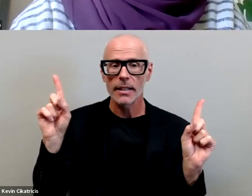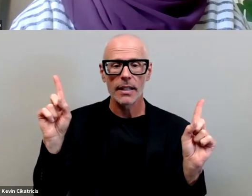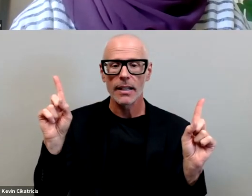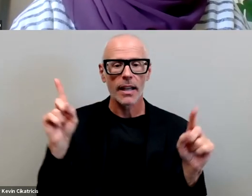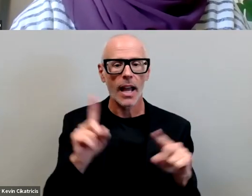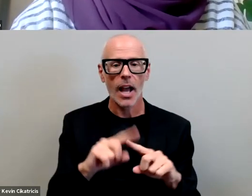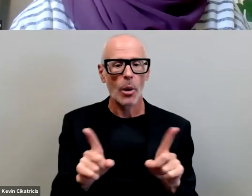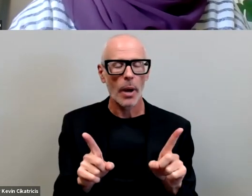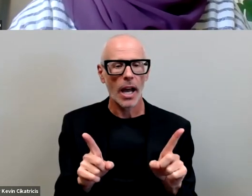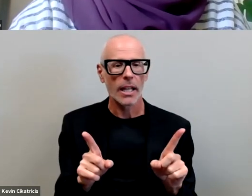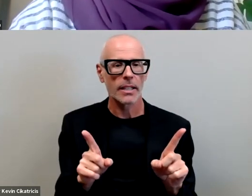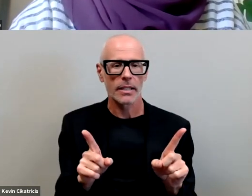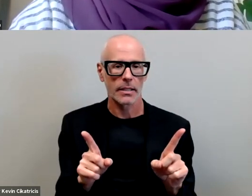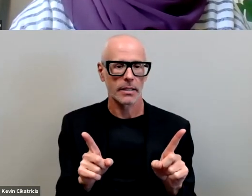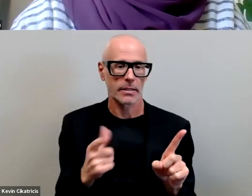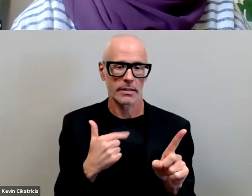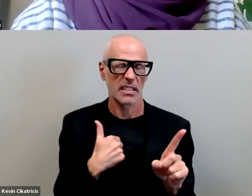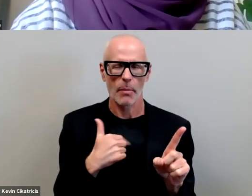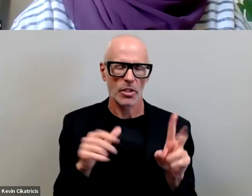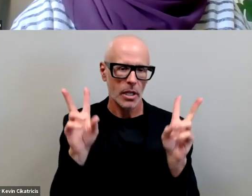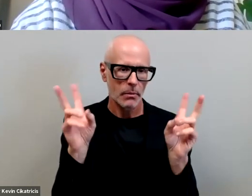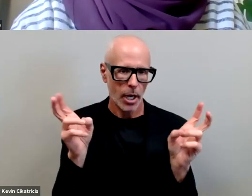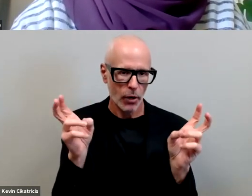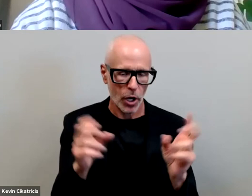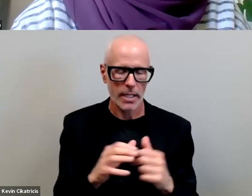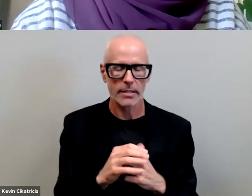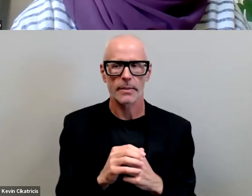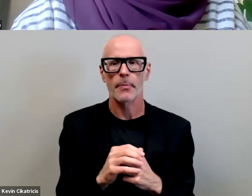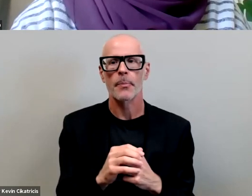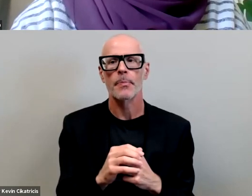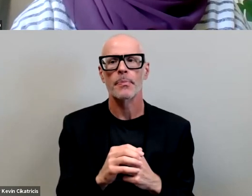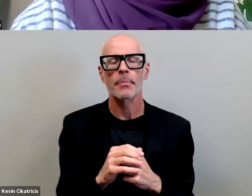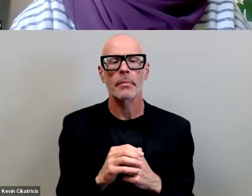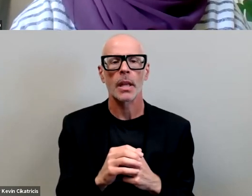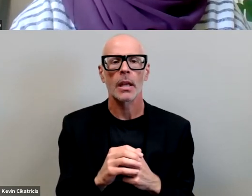and i i'm just going to paraphrase here right like how you know like we make students feel like